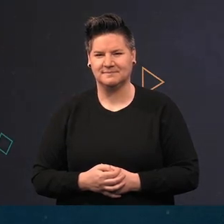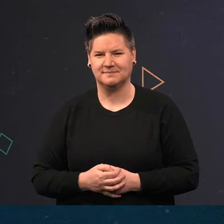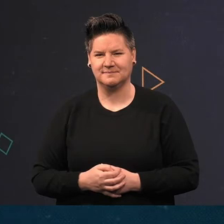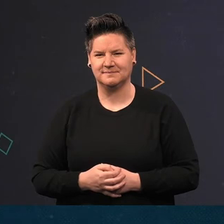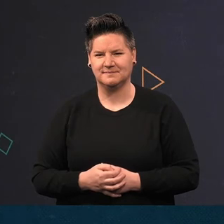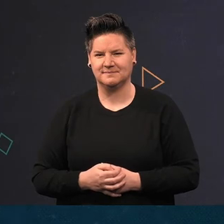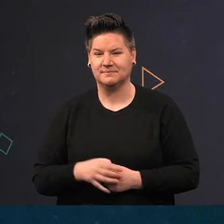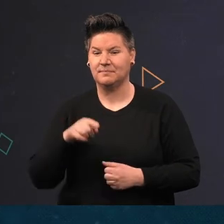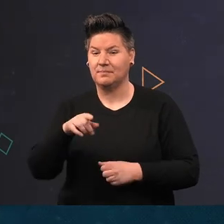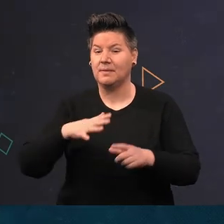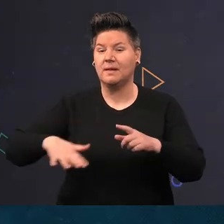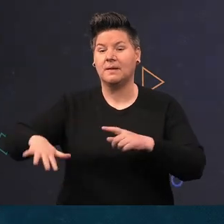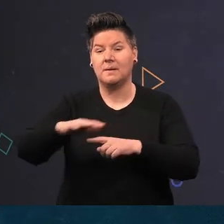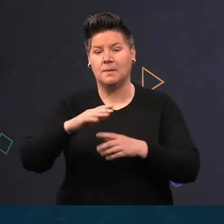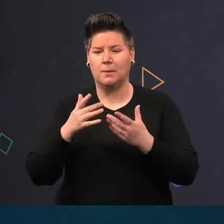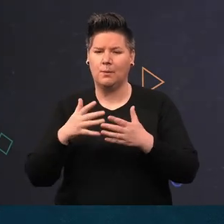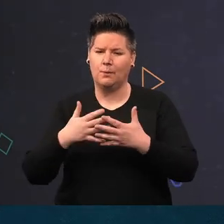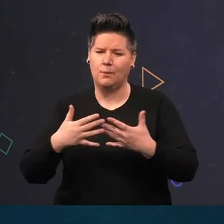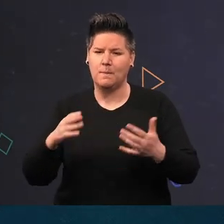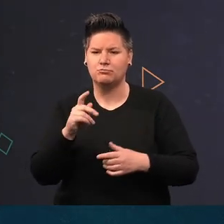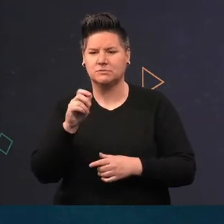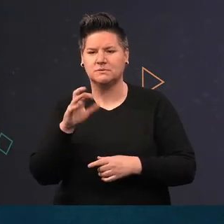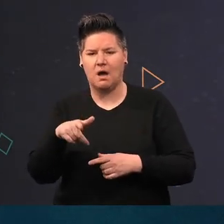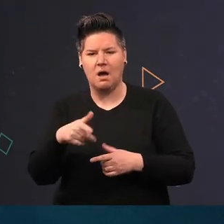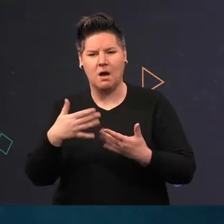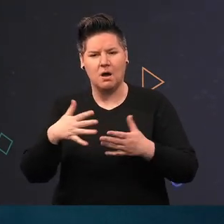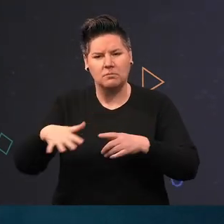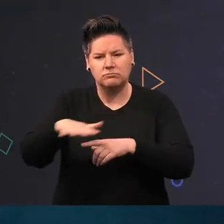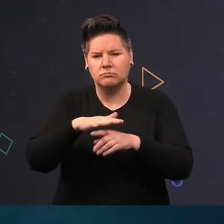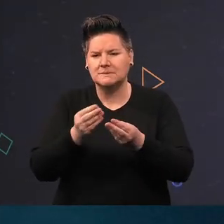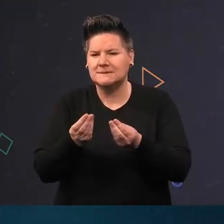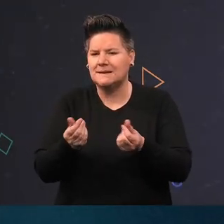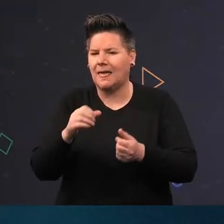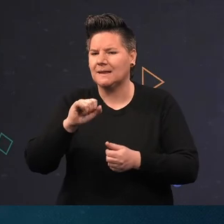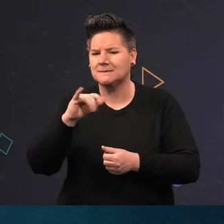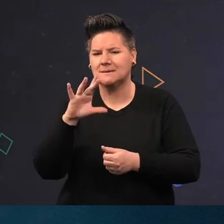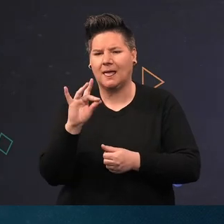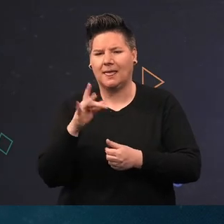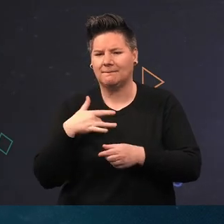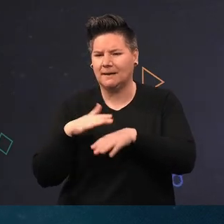Here the overlying mass of brittlestars gives way to the underlying silk clay sediment sometimes